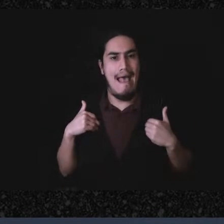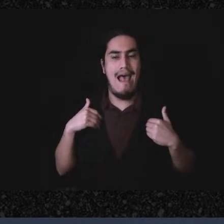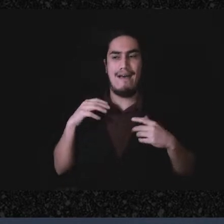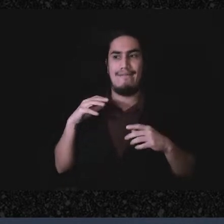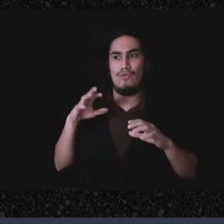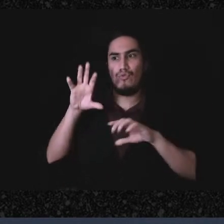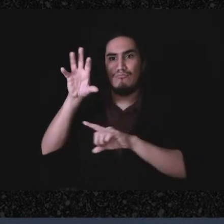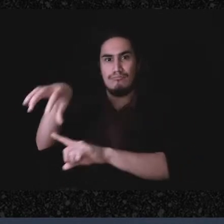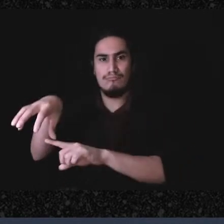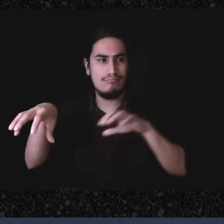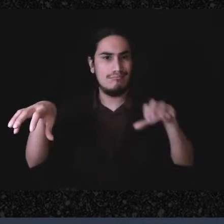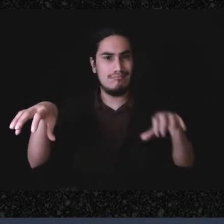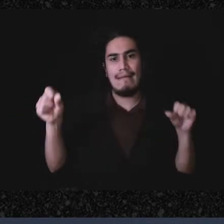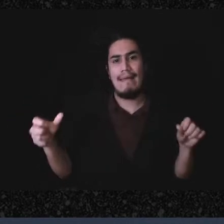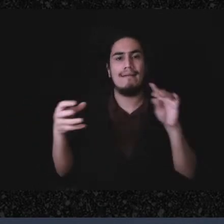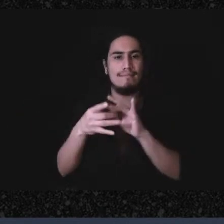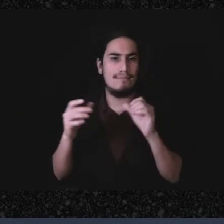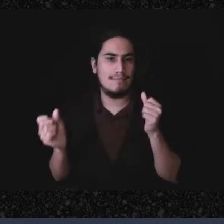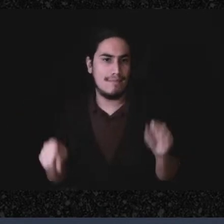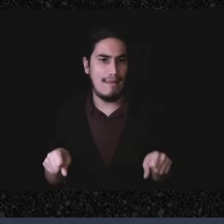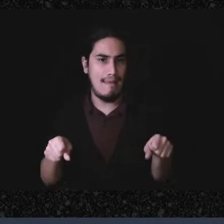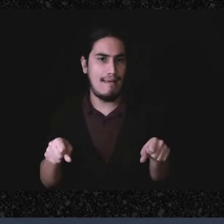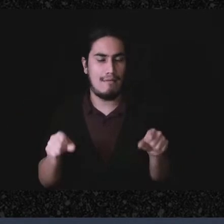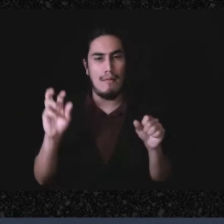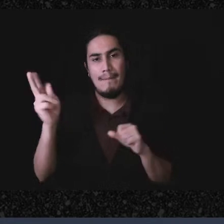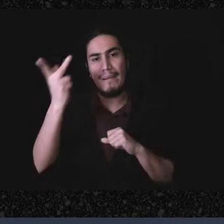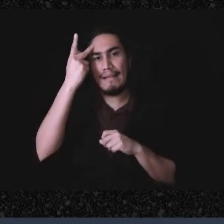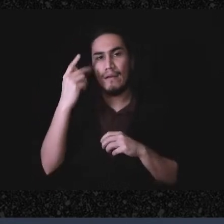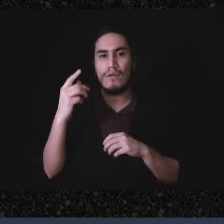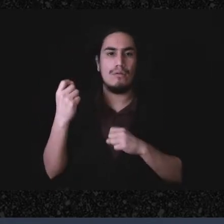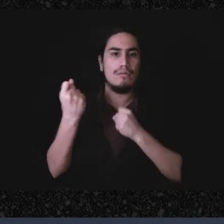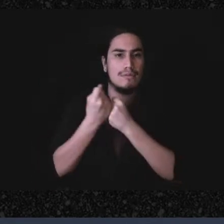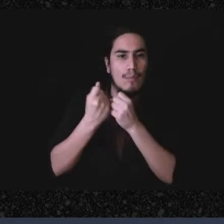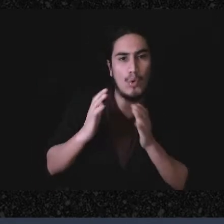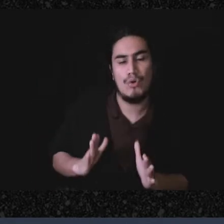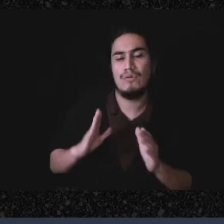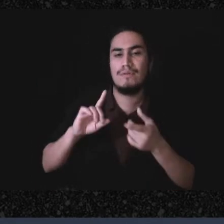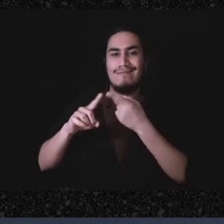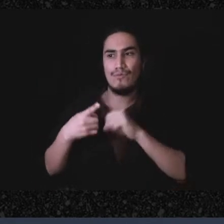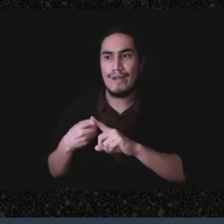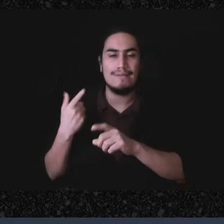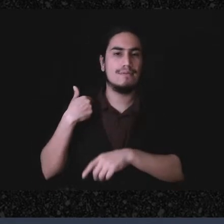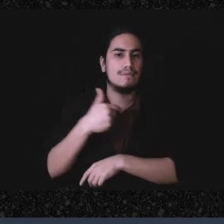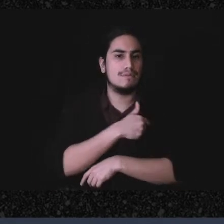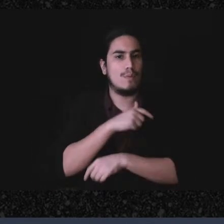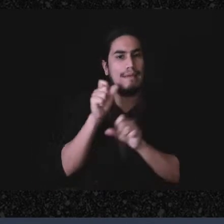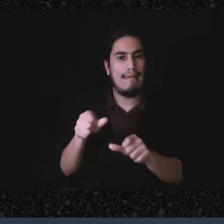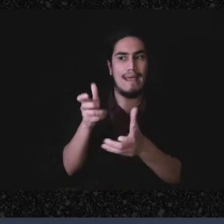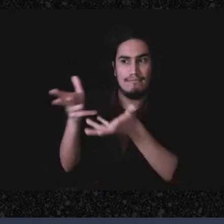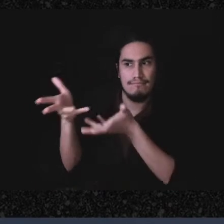you know, political allies, political friends, and groups that we can talk to about how to create